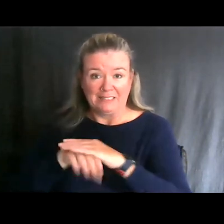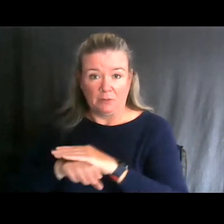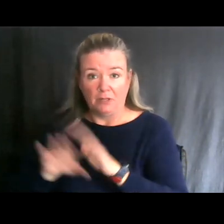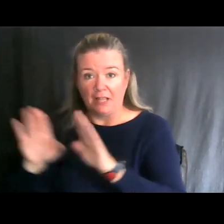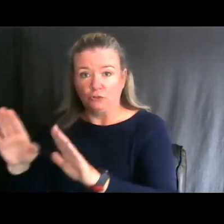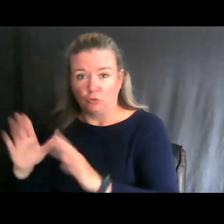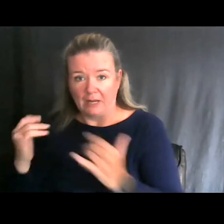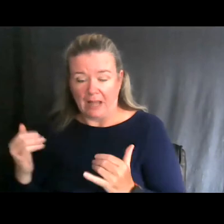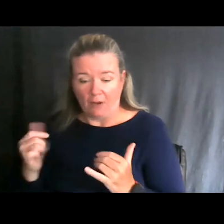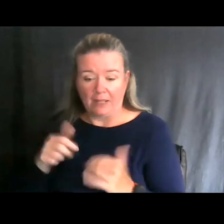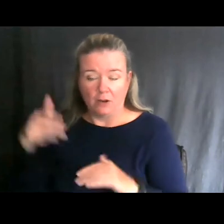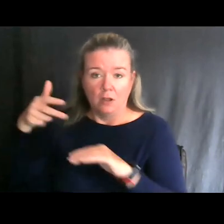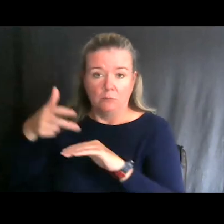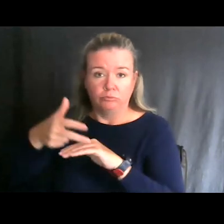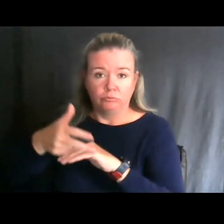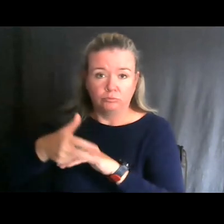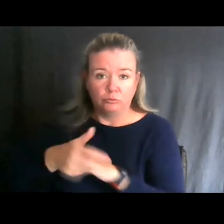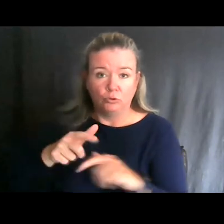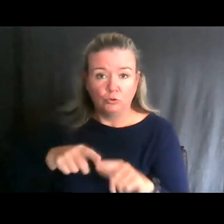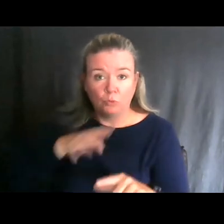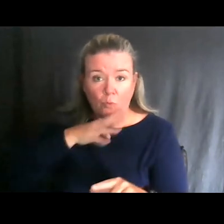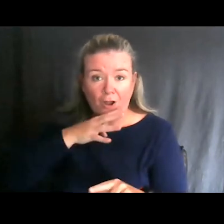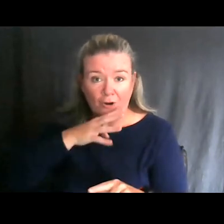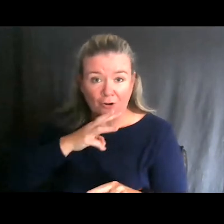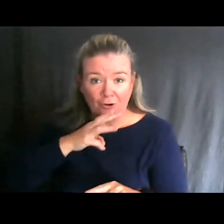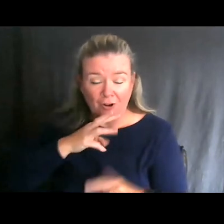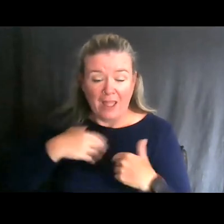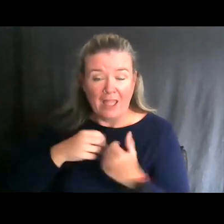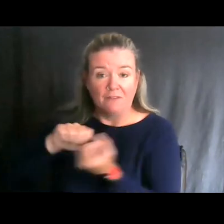into the water and having those kayak launches.